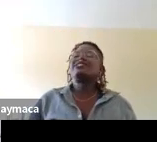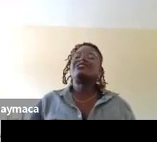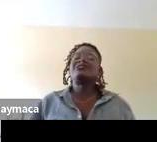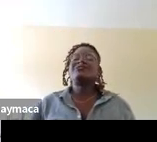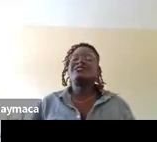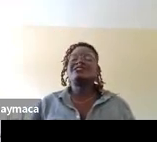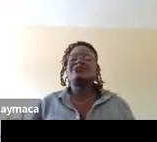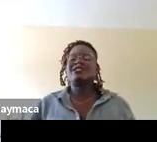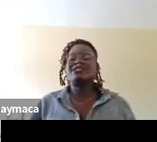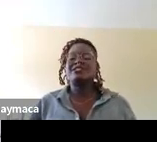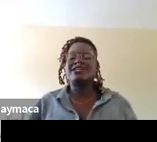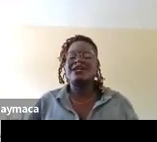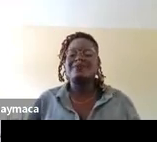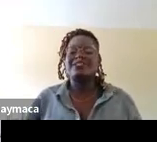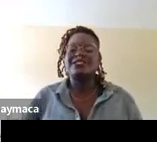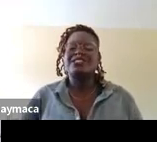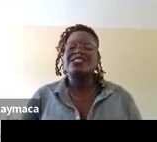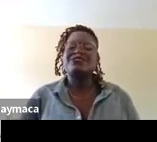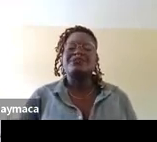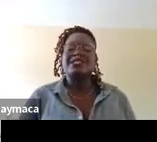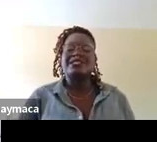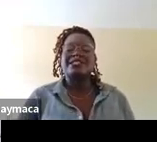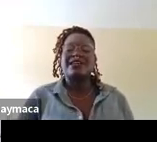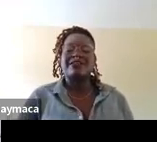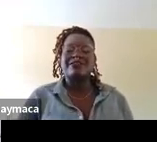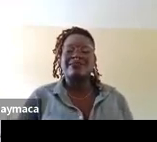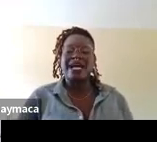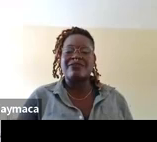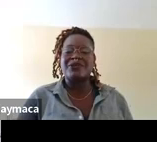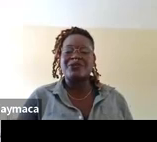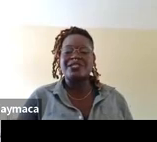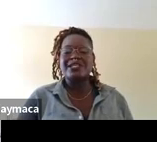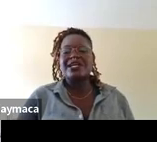OK. So this one, the image description is a dark green background.